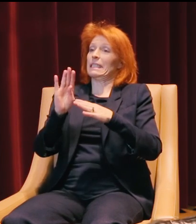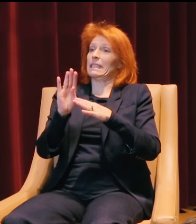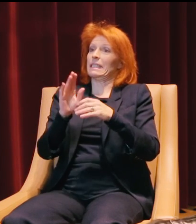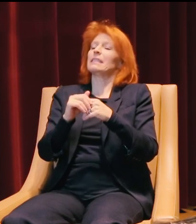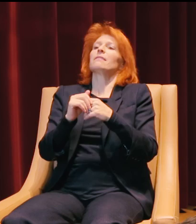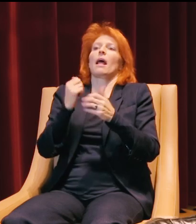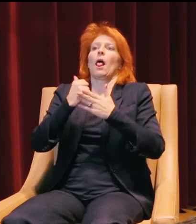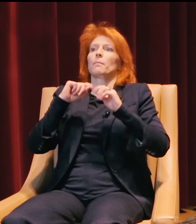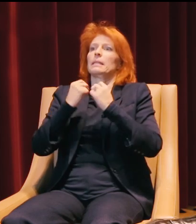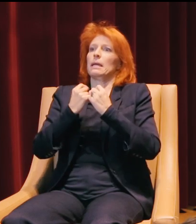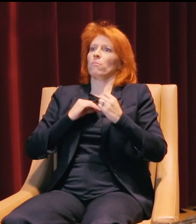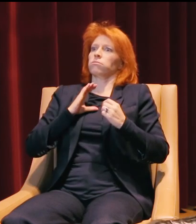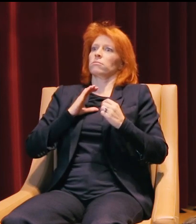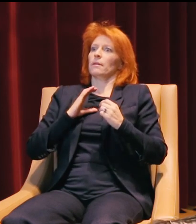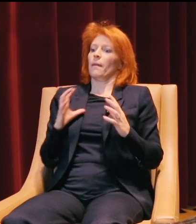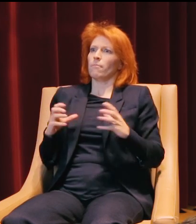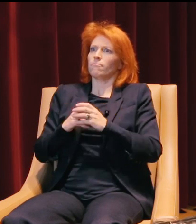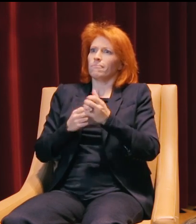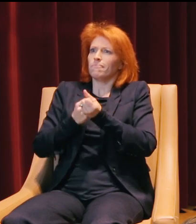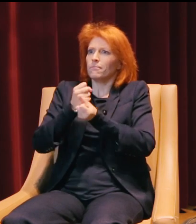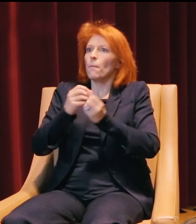really helped our team come together more.